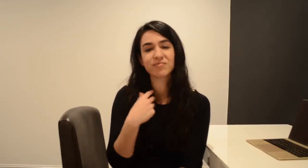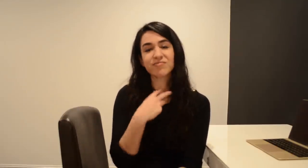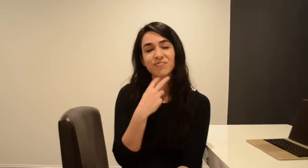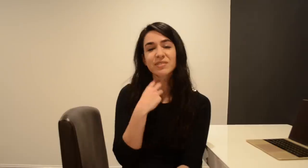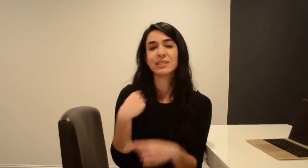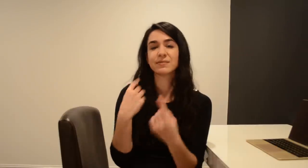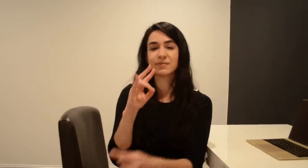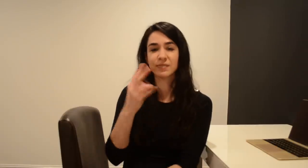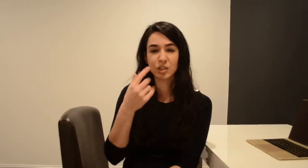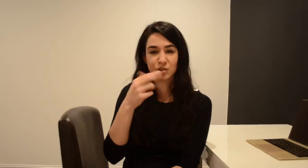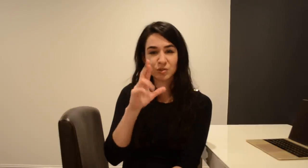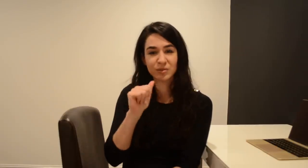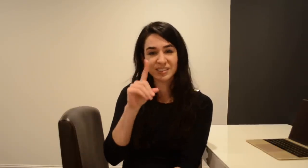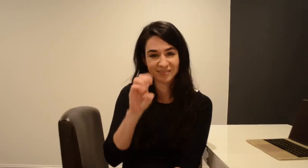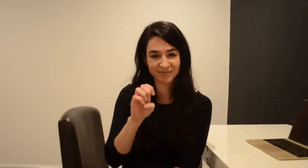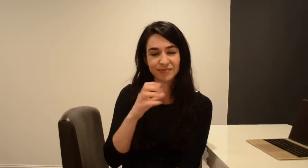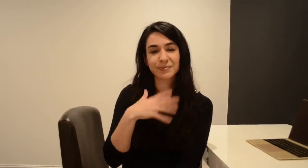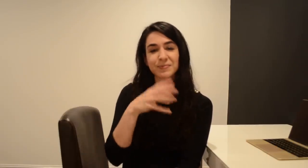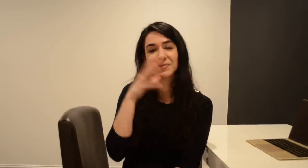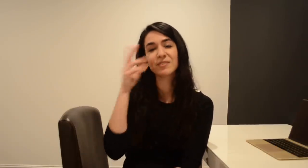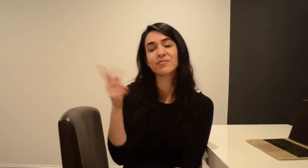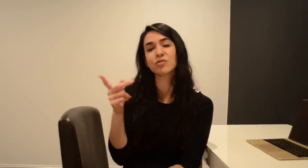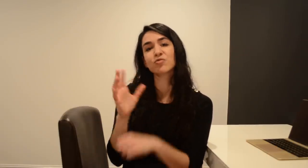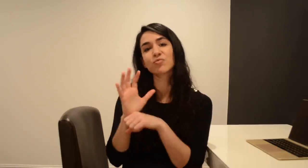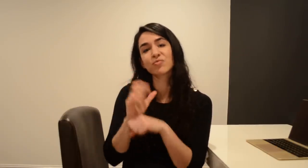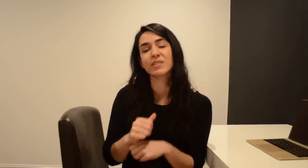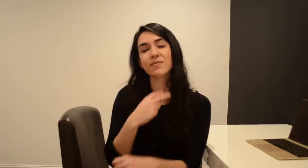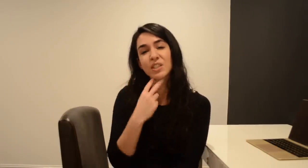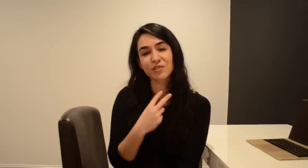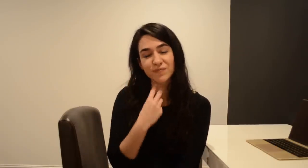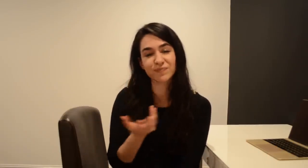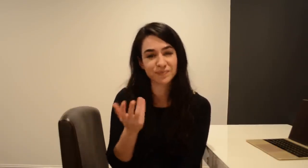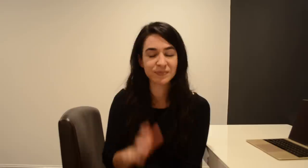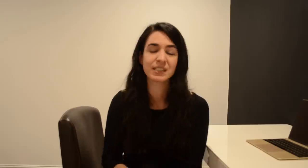I’ve been using my voice since 7th grade and my parents are used to my voice.